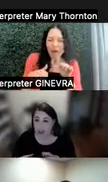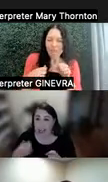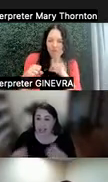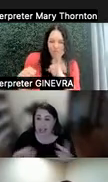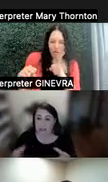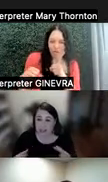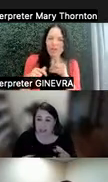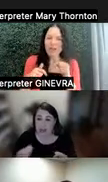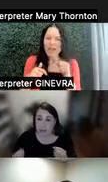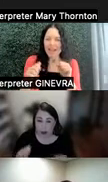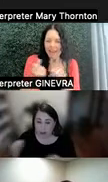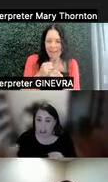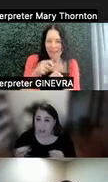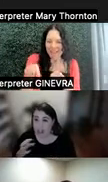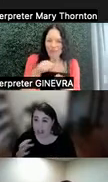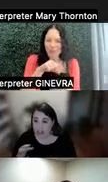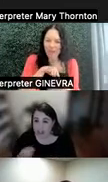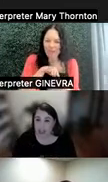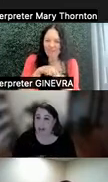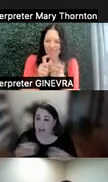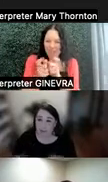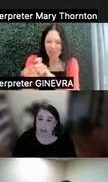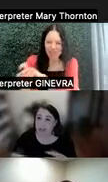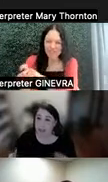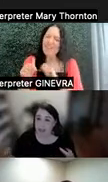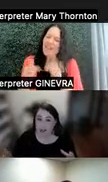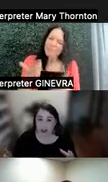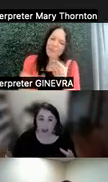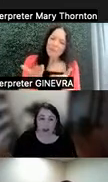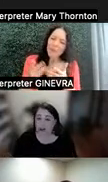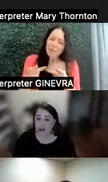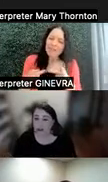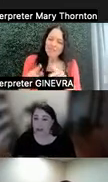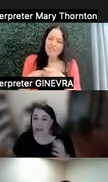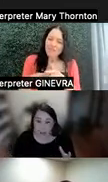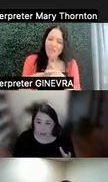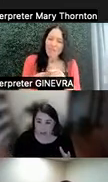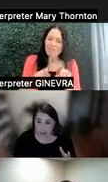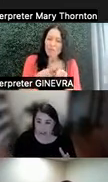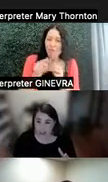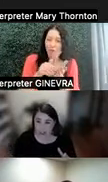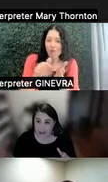and I can make these quality changes, that might be a place to start-- also so that you feel successful.